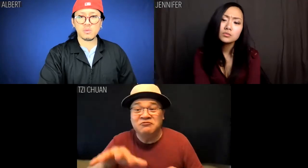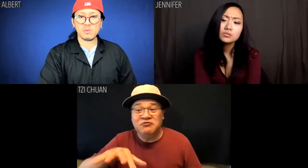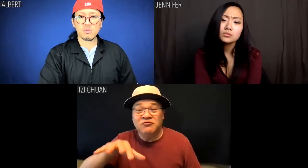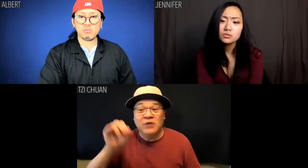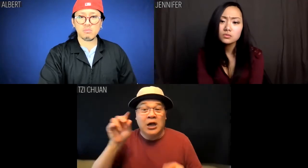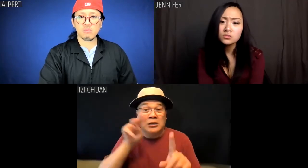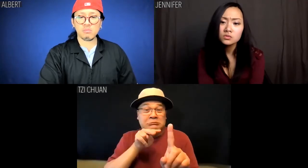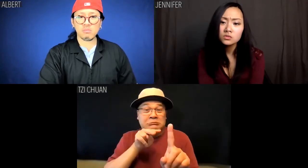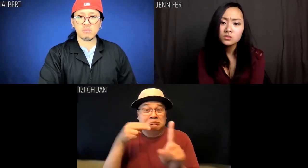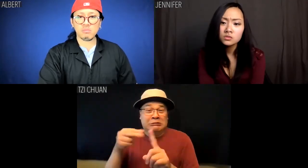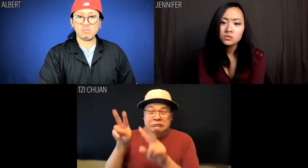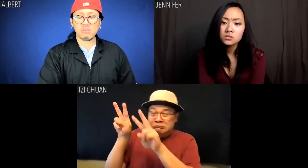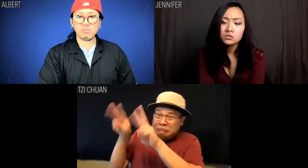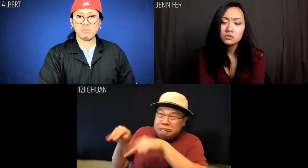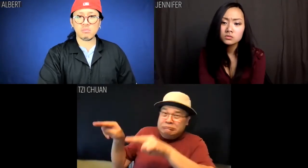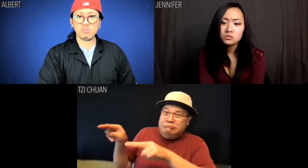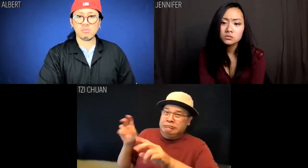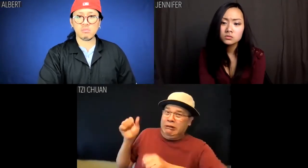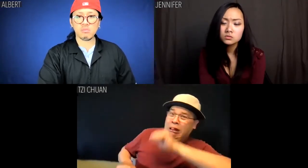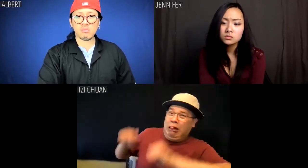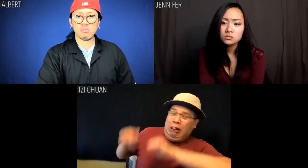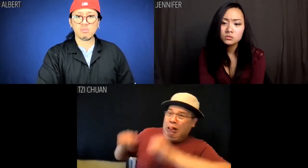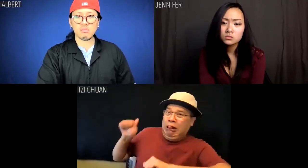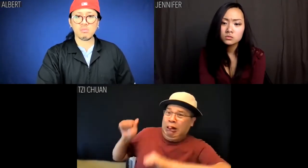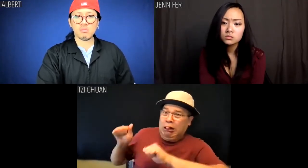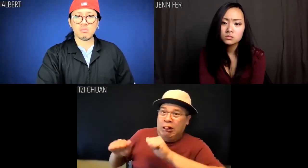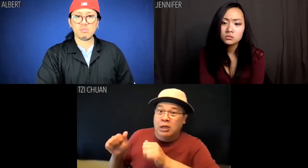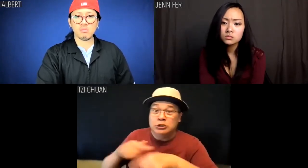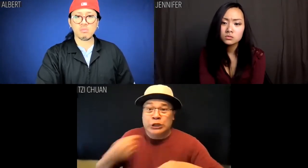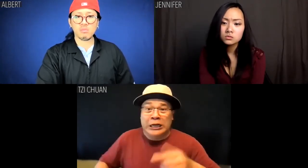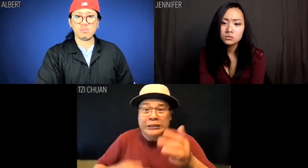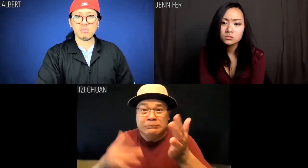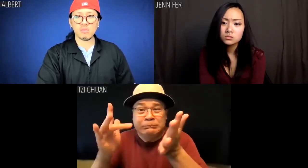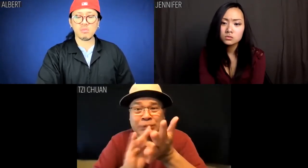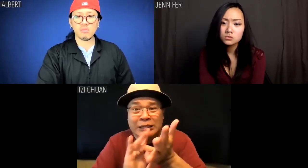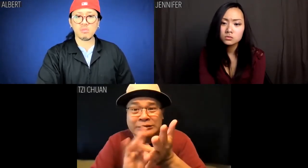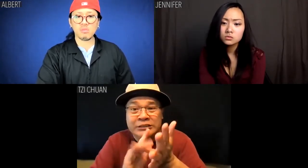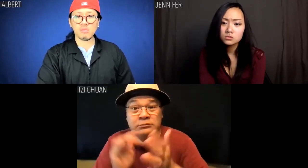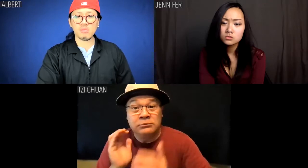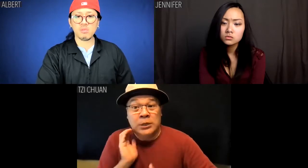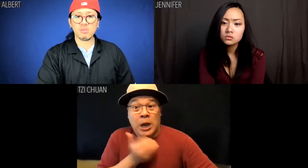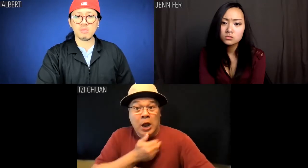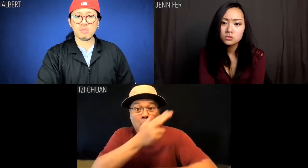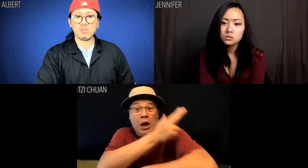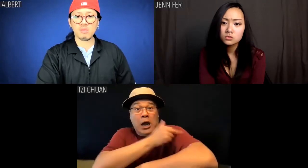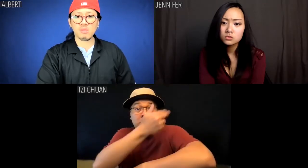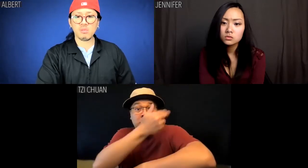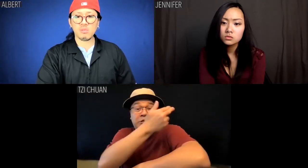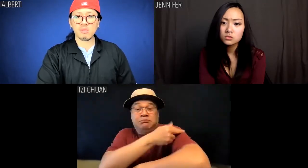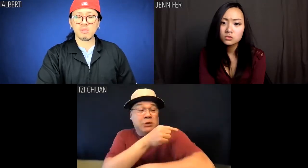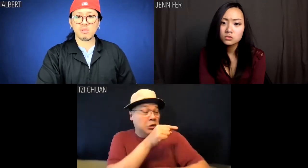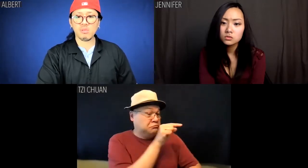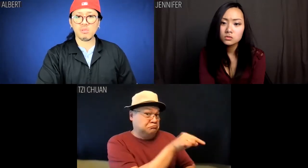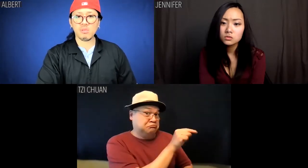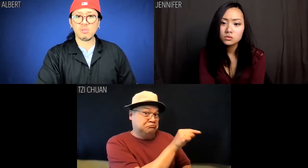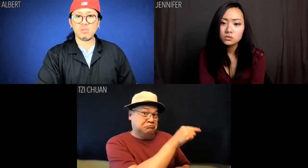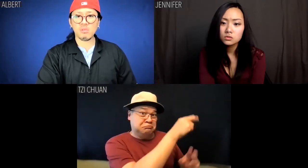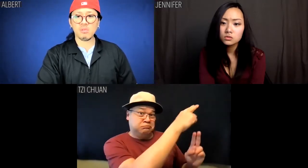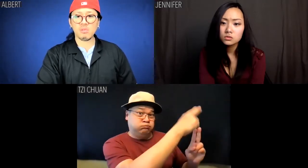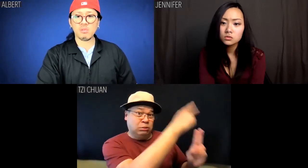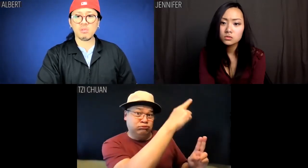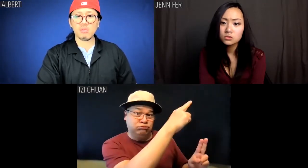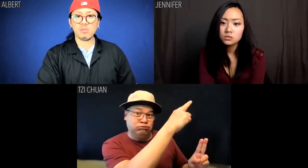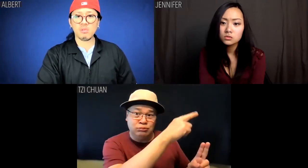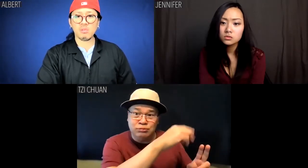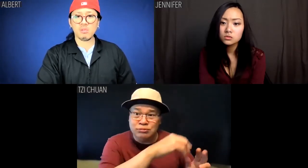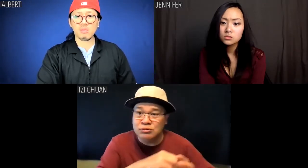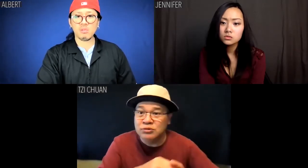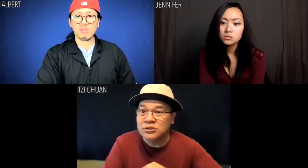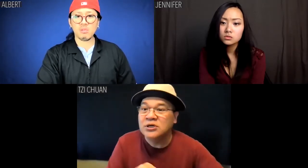You'll find that, despite your preconceptions about Chinese medicine, our hospitals are state of the art.